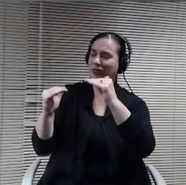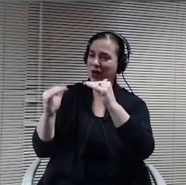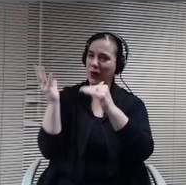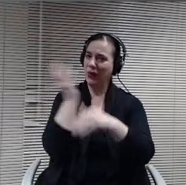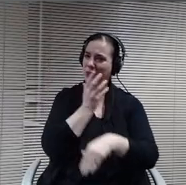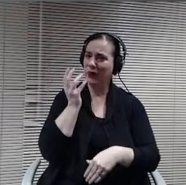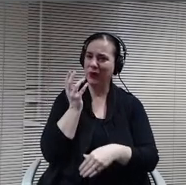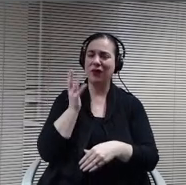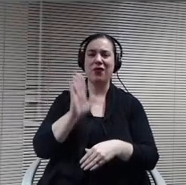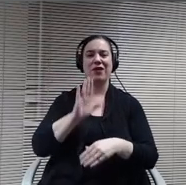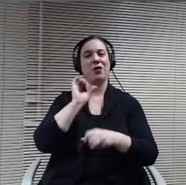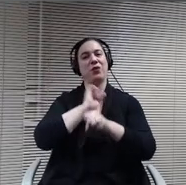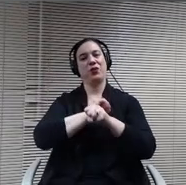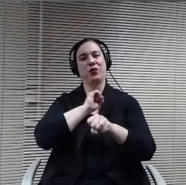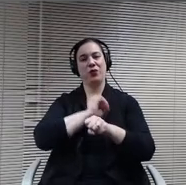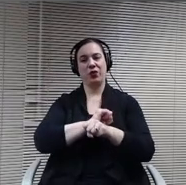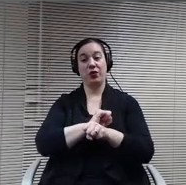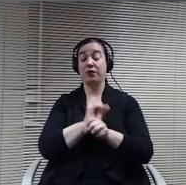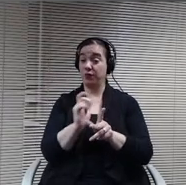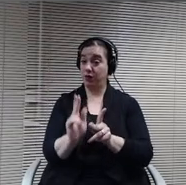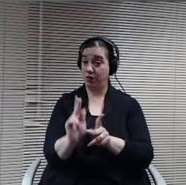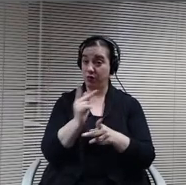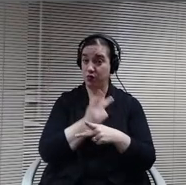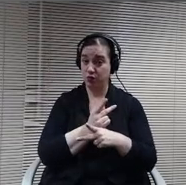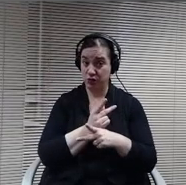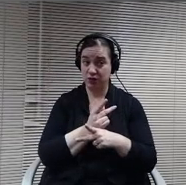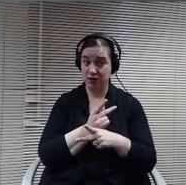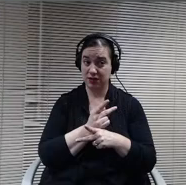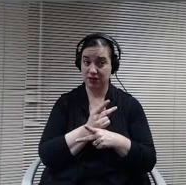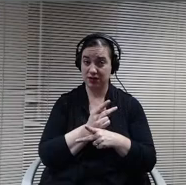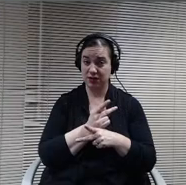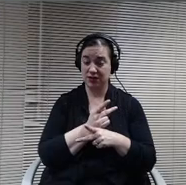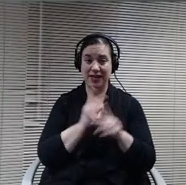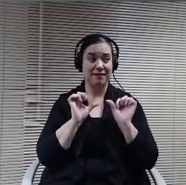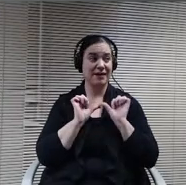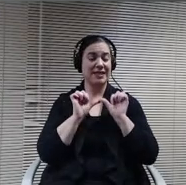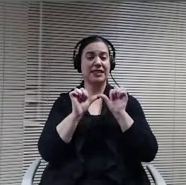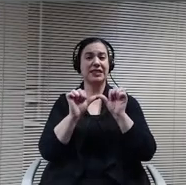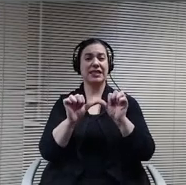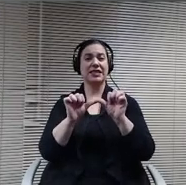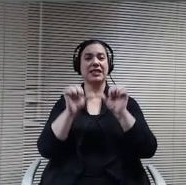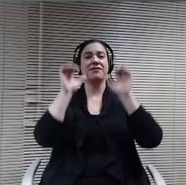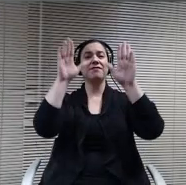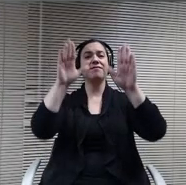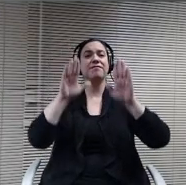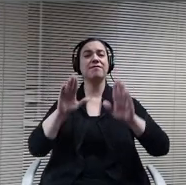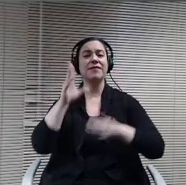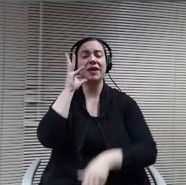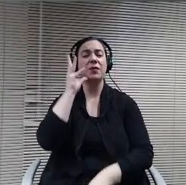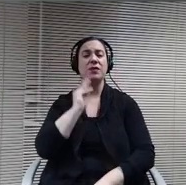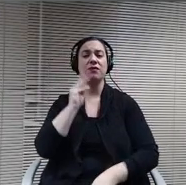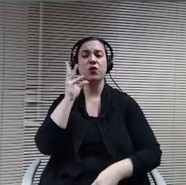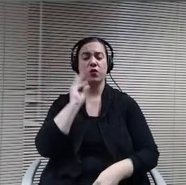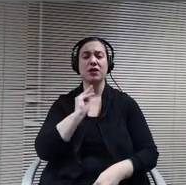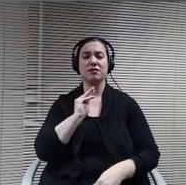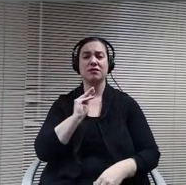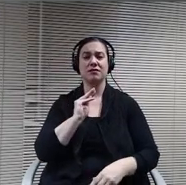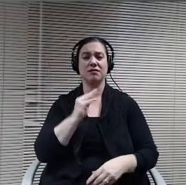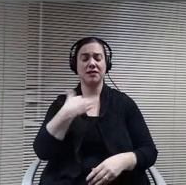mark for a little while. So really remarkable. The work they've done and then it produces that consistent, fantastic experience that we're used to giving to our families